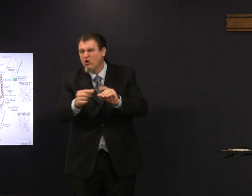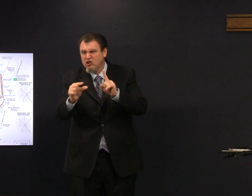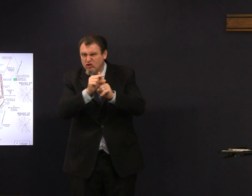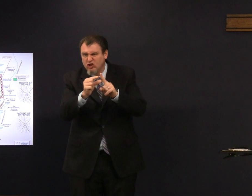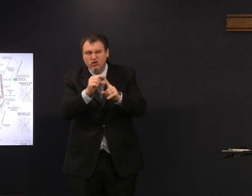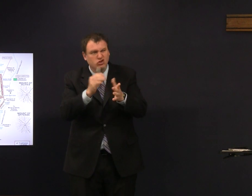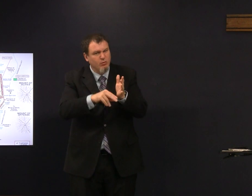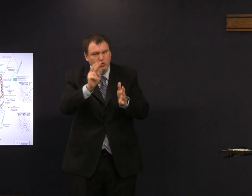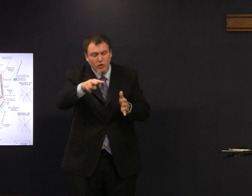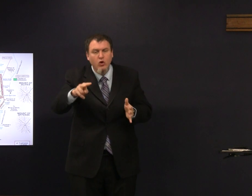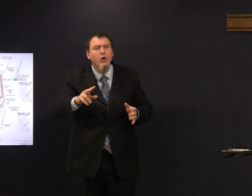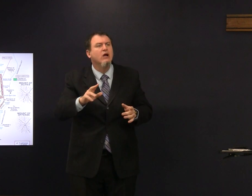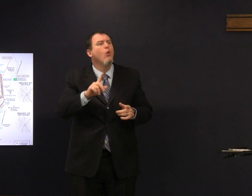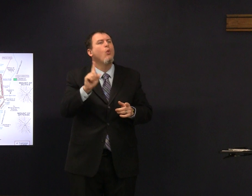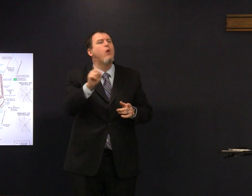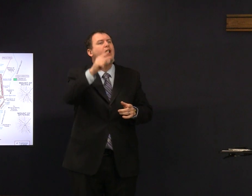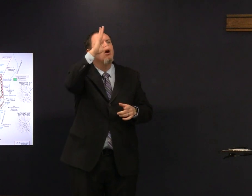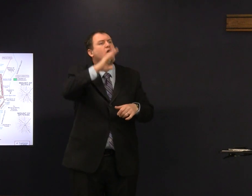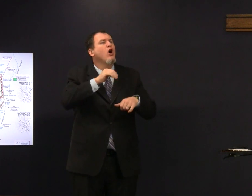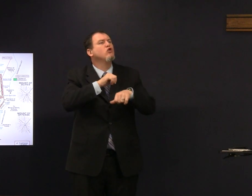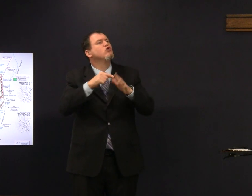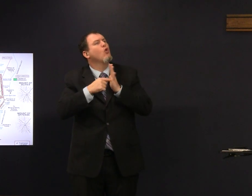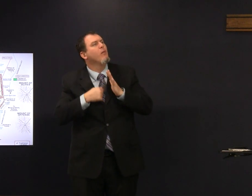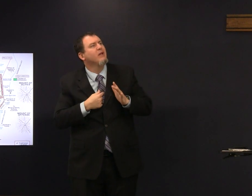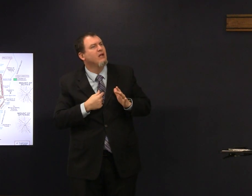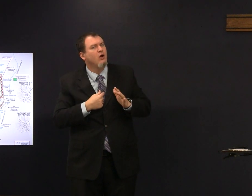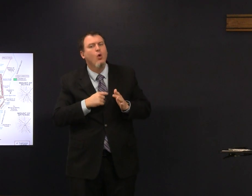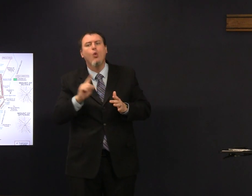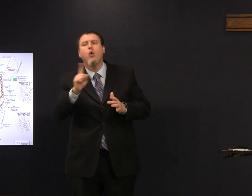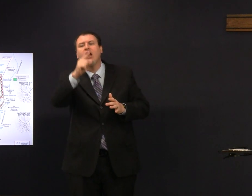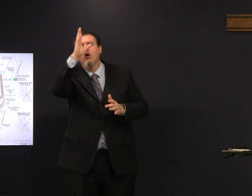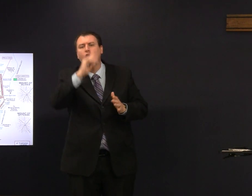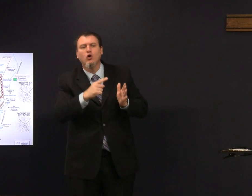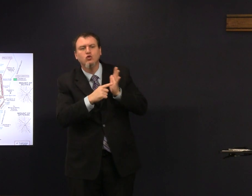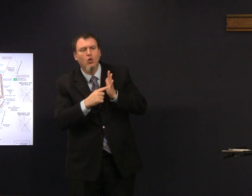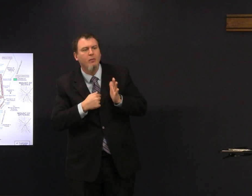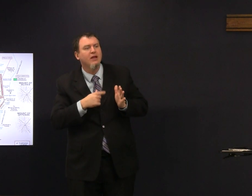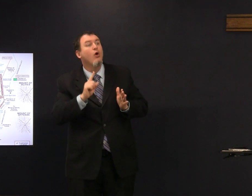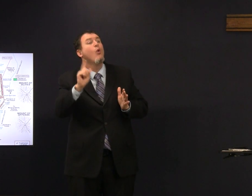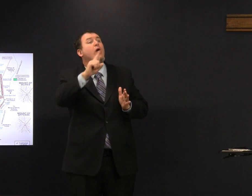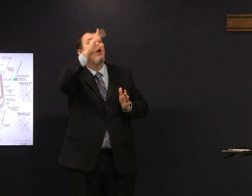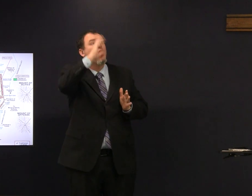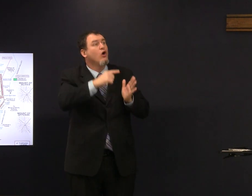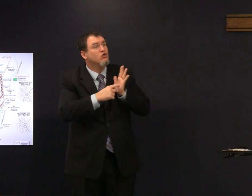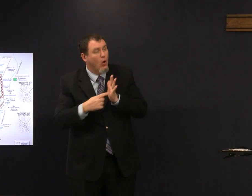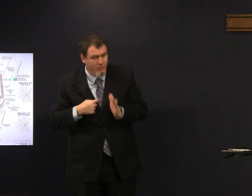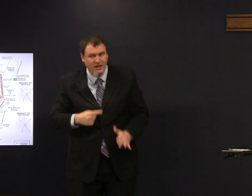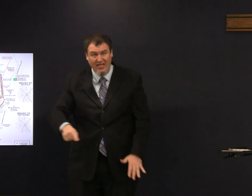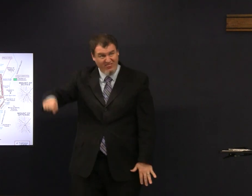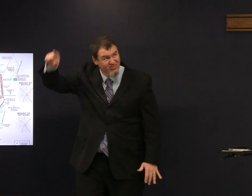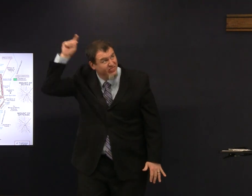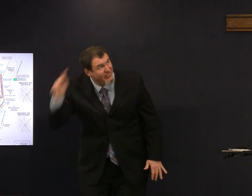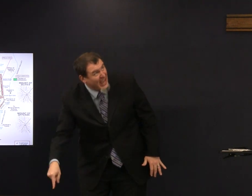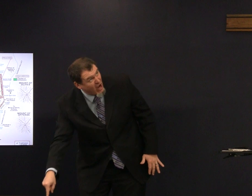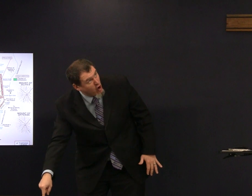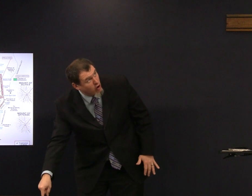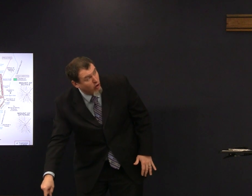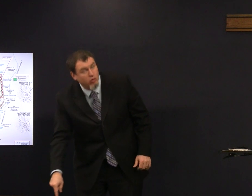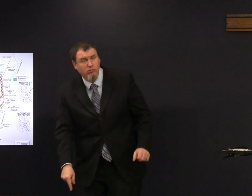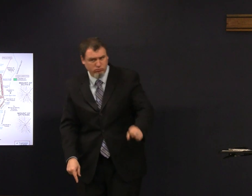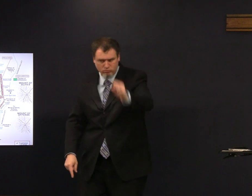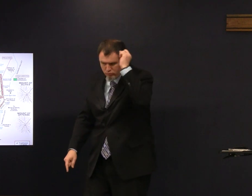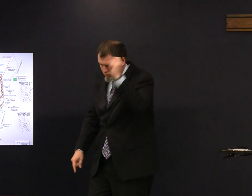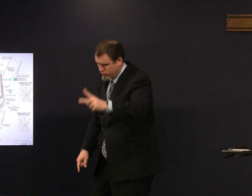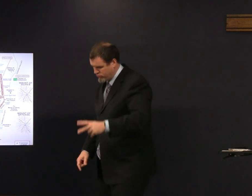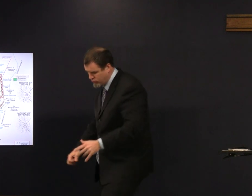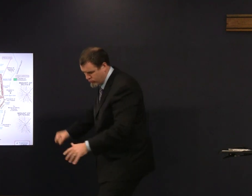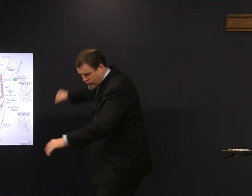I've read through the stories of Genesis chapter 22 where does God show me that it's right there